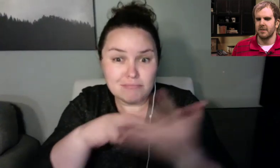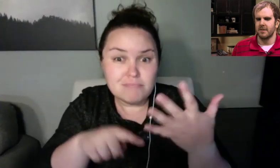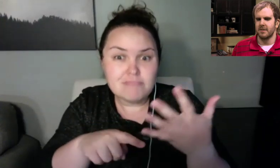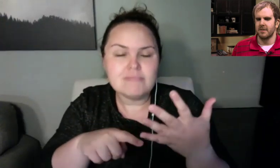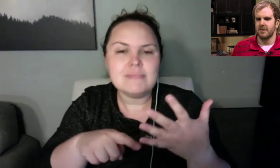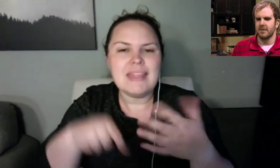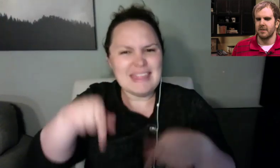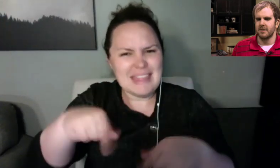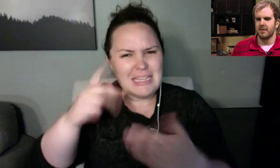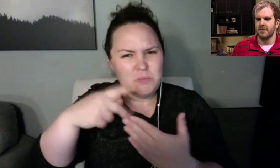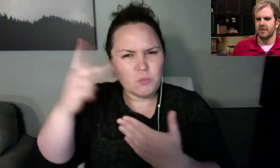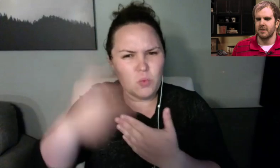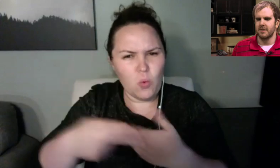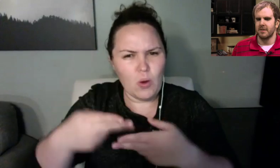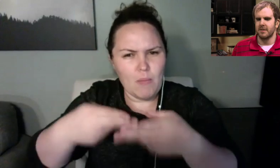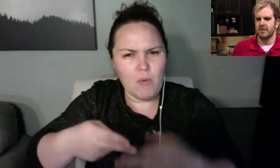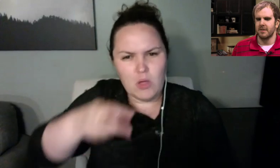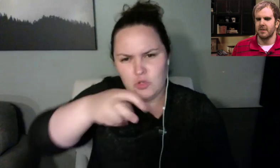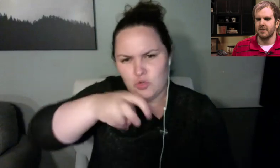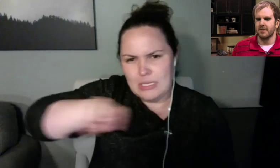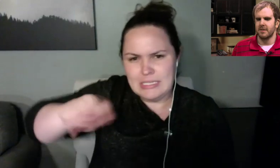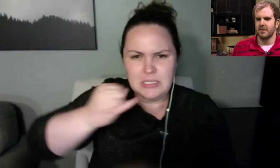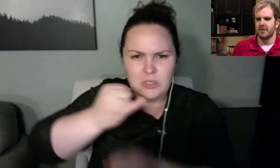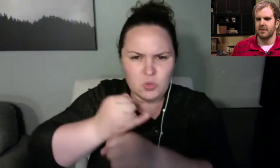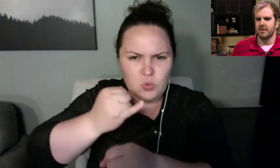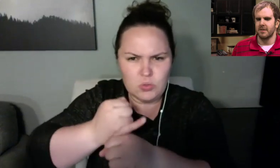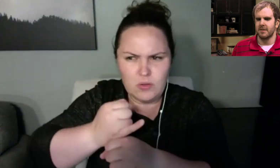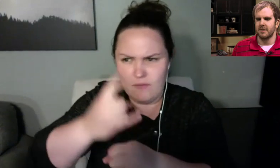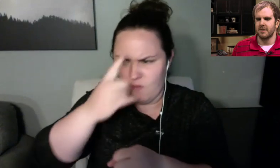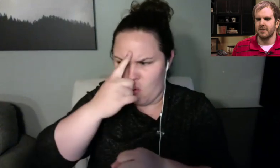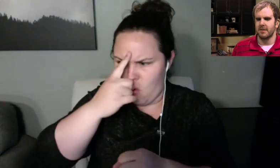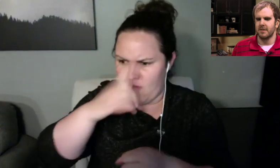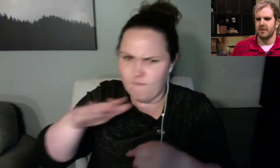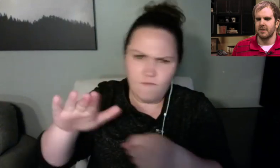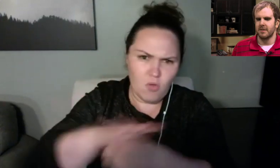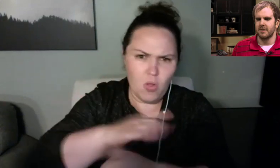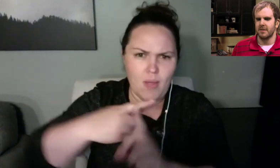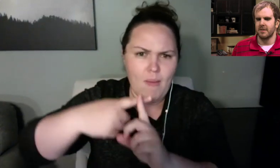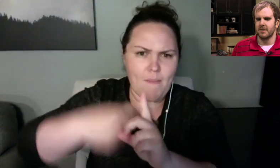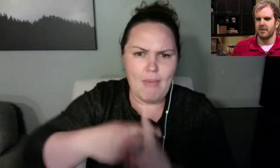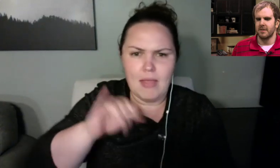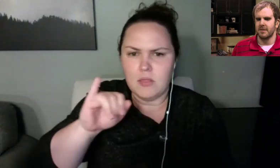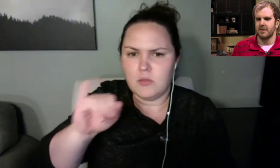process throughout, I believe, this entire month of July.